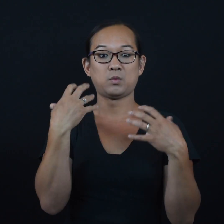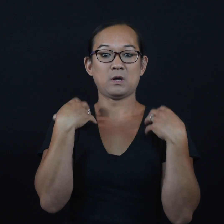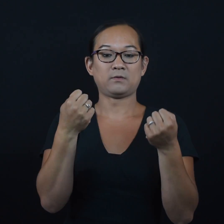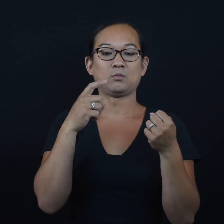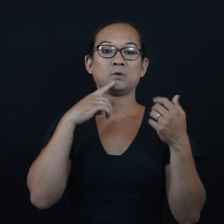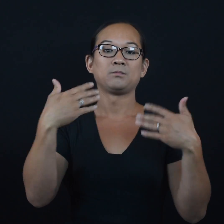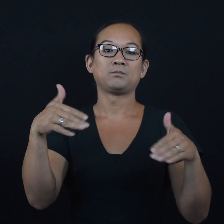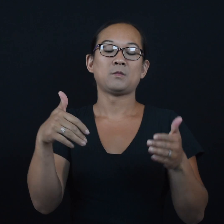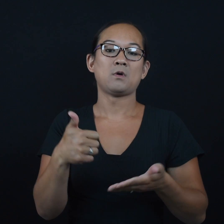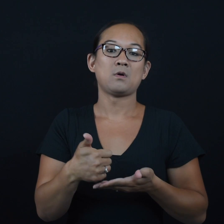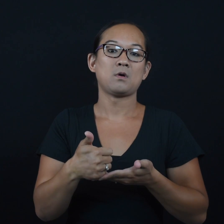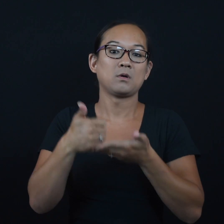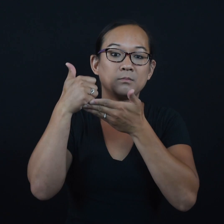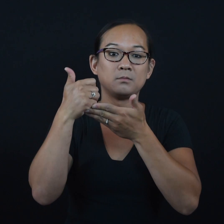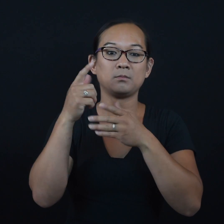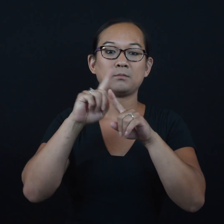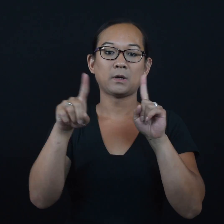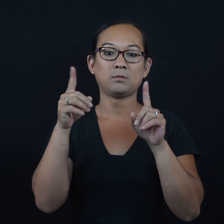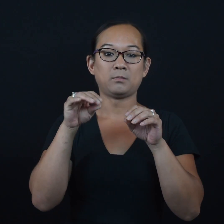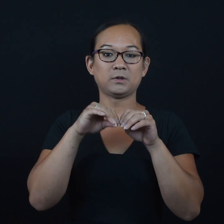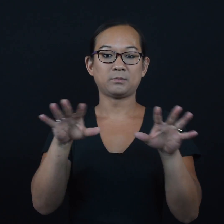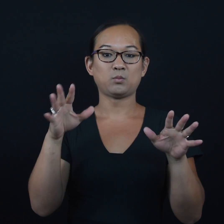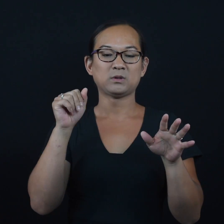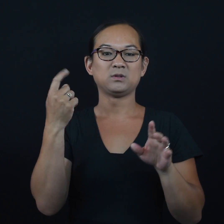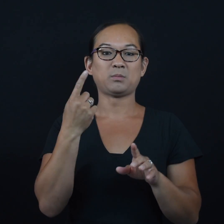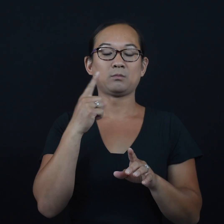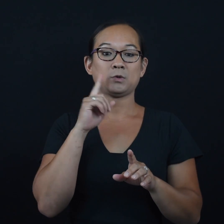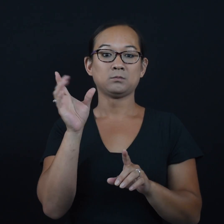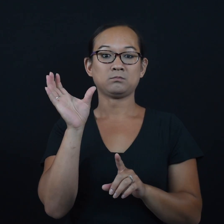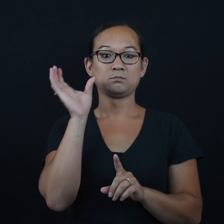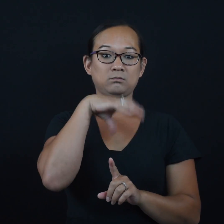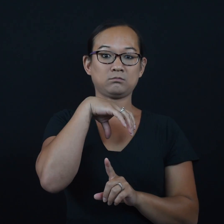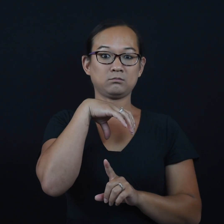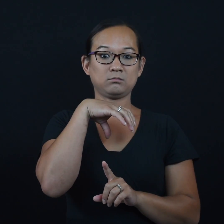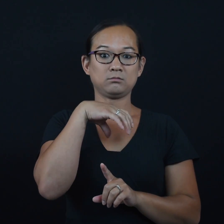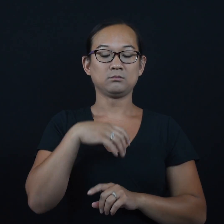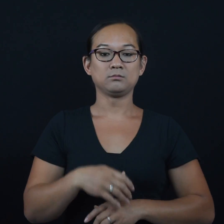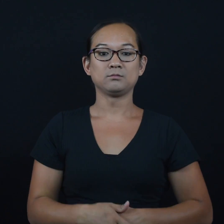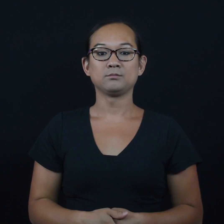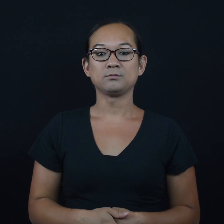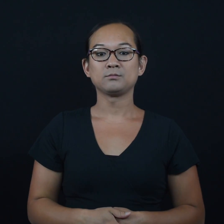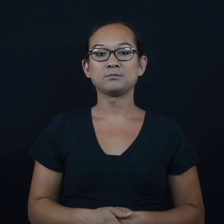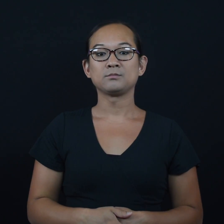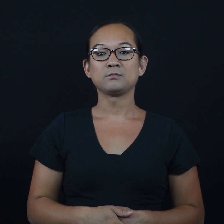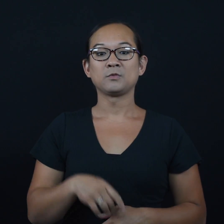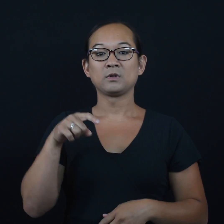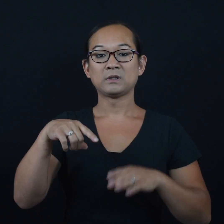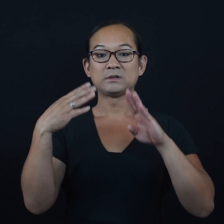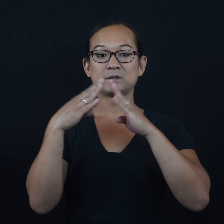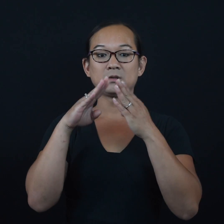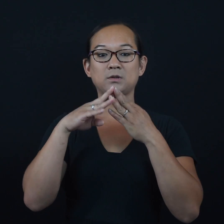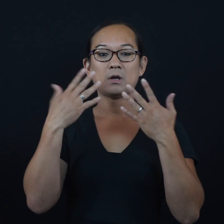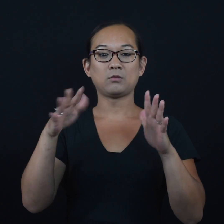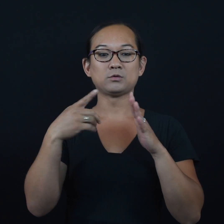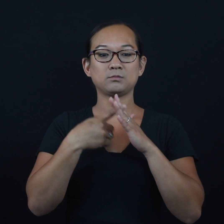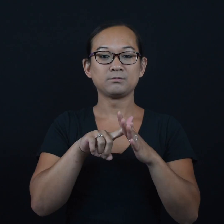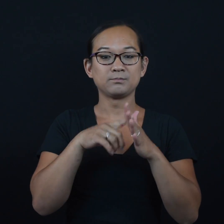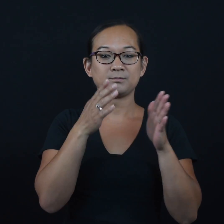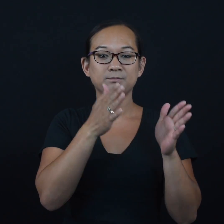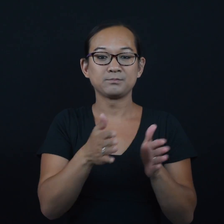was “something unique in nature.” The city began planning as soon as they were aware of